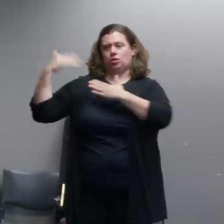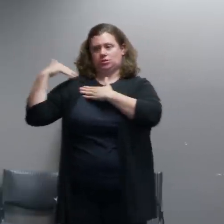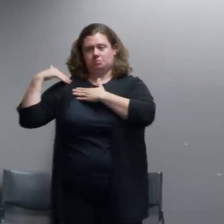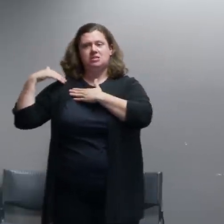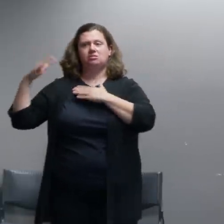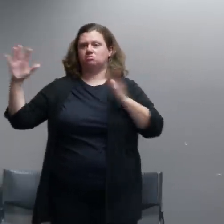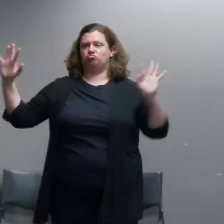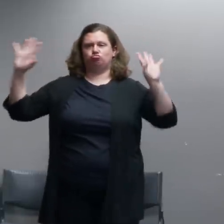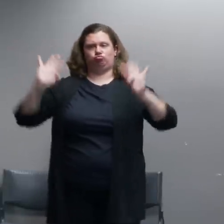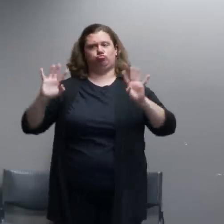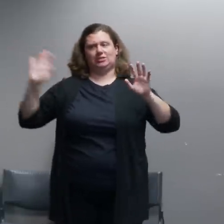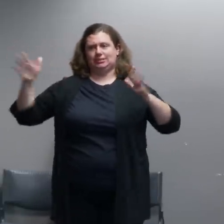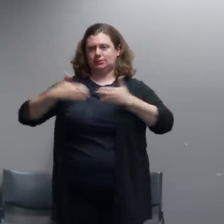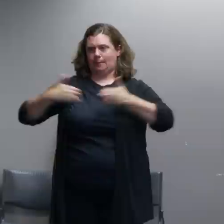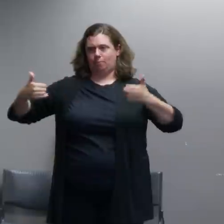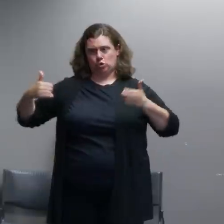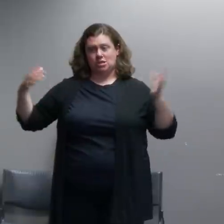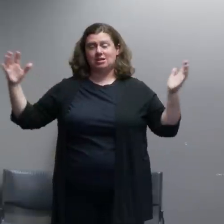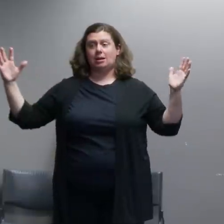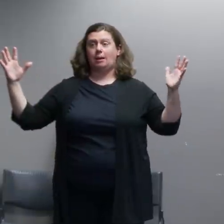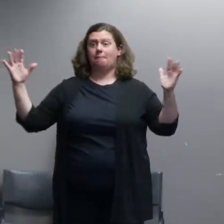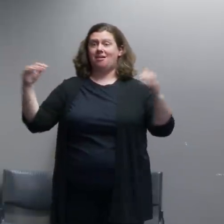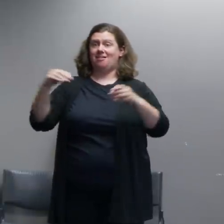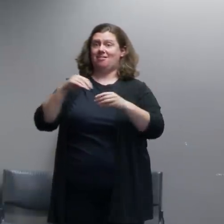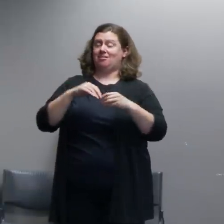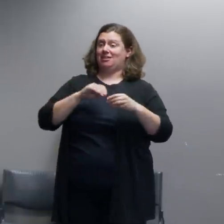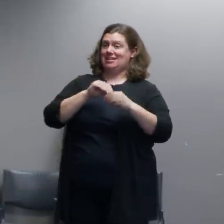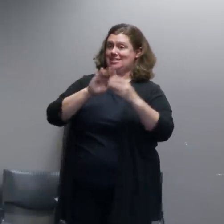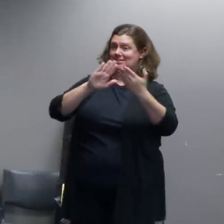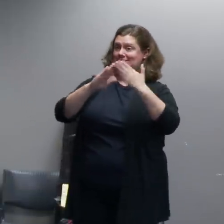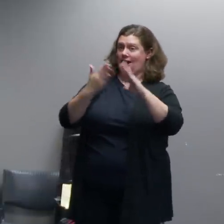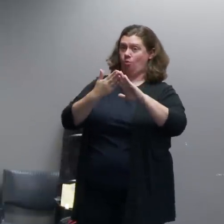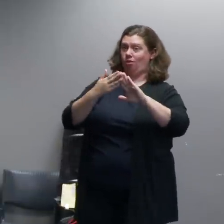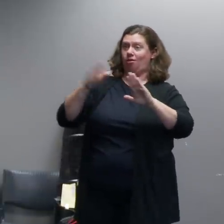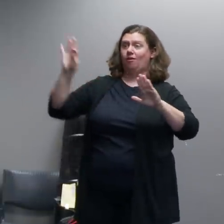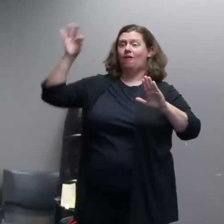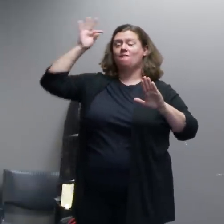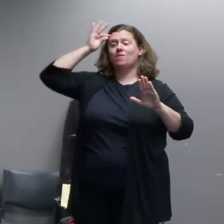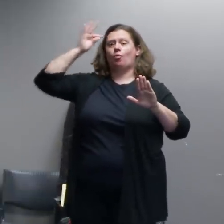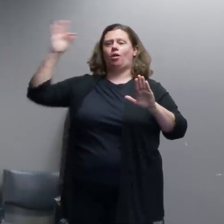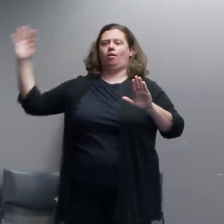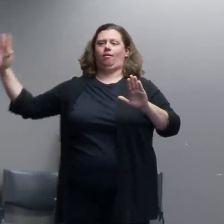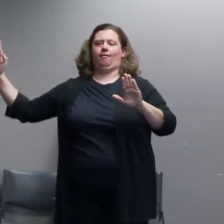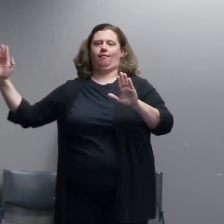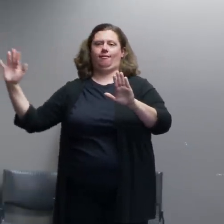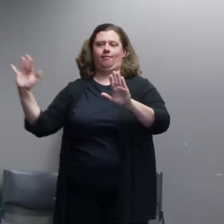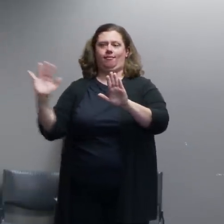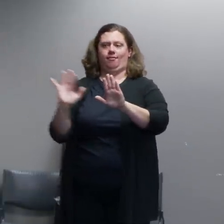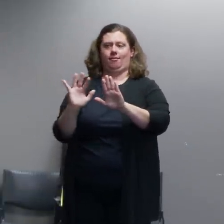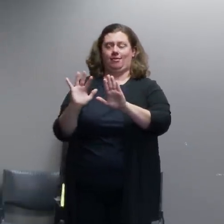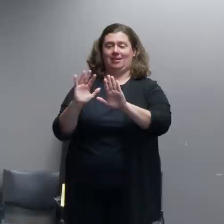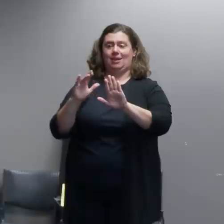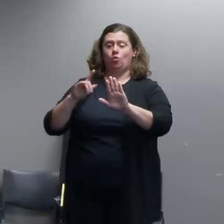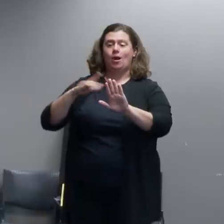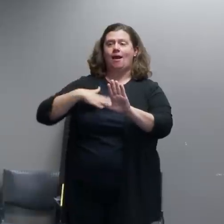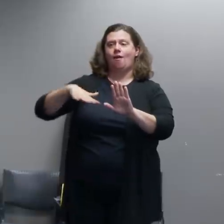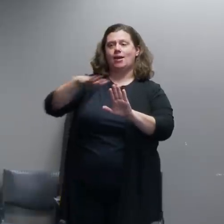out into downtown away from the immediate vicinity of federal facilities that they didn't go any farther than that and...